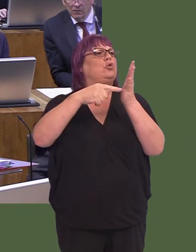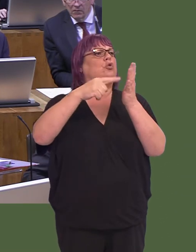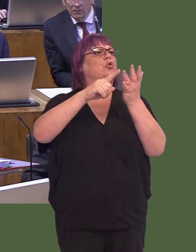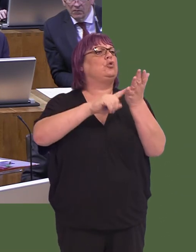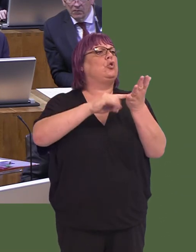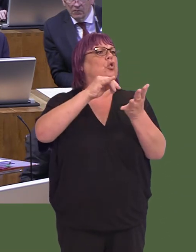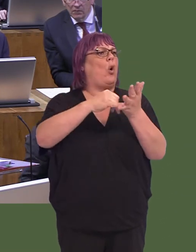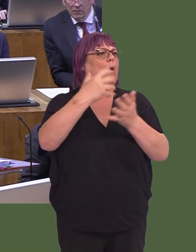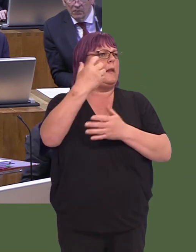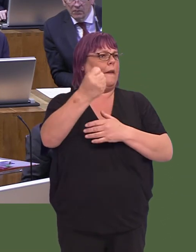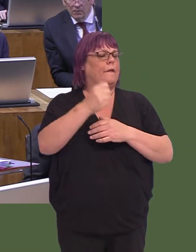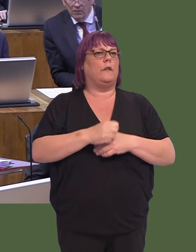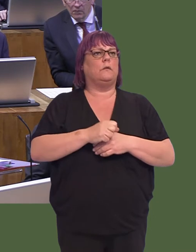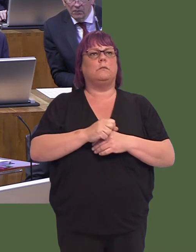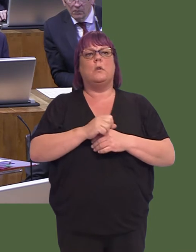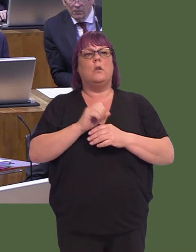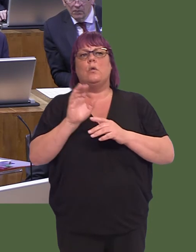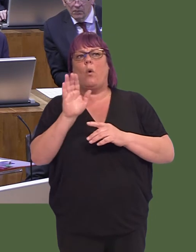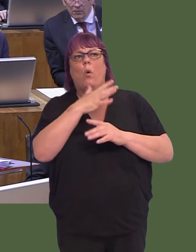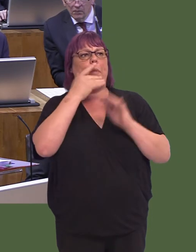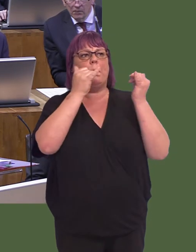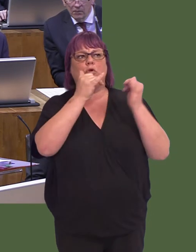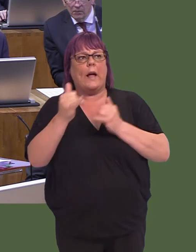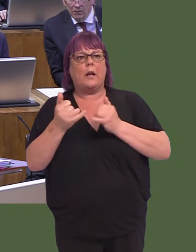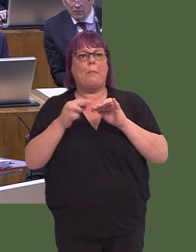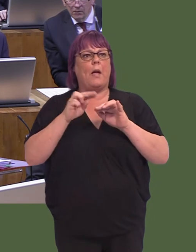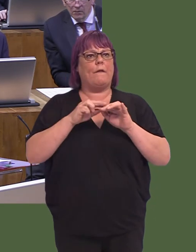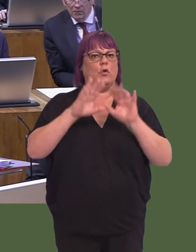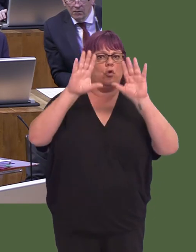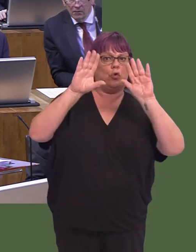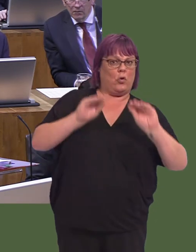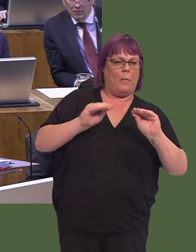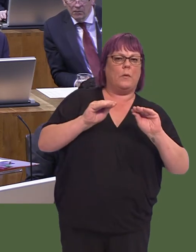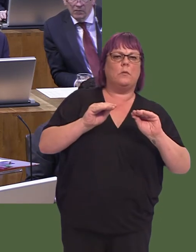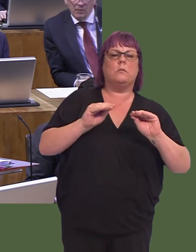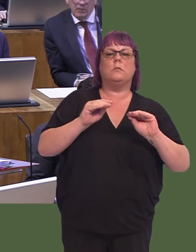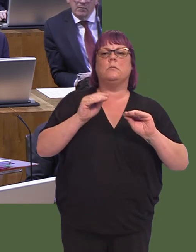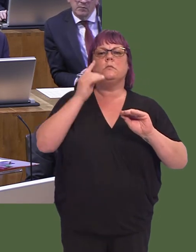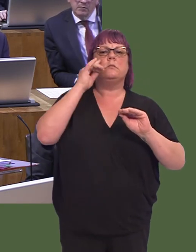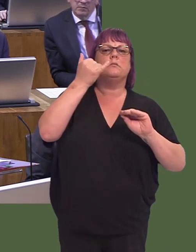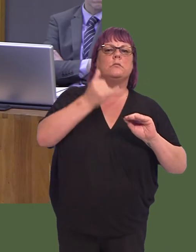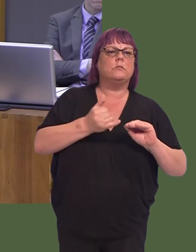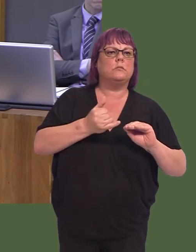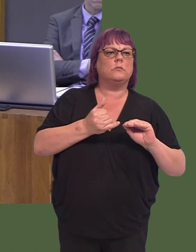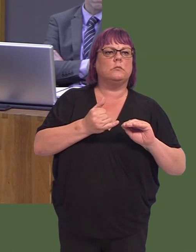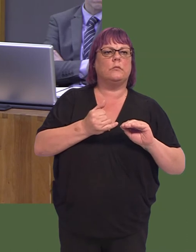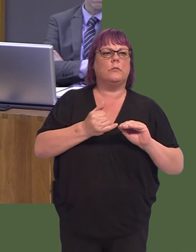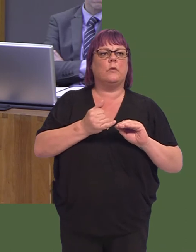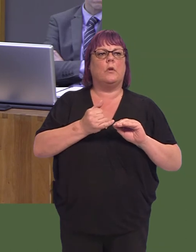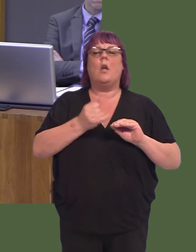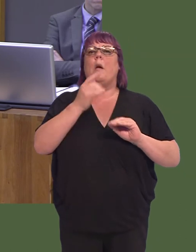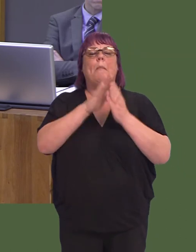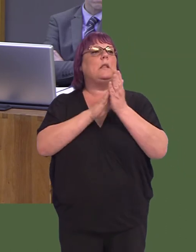Not everybody was checked, but if you were stopped there, there was a problem as regards